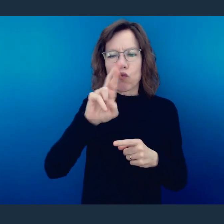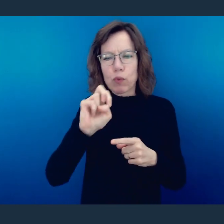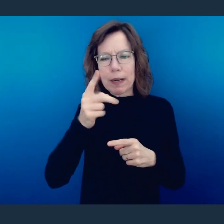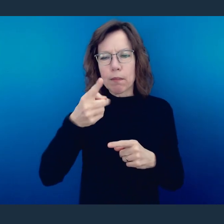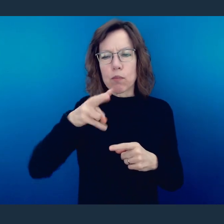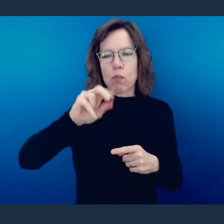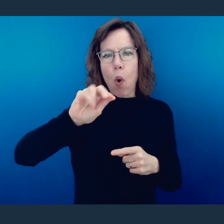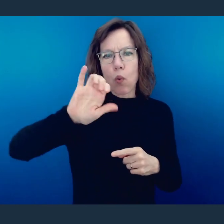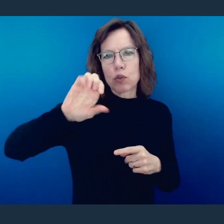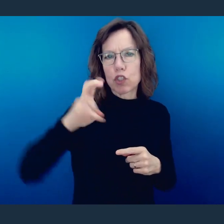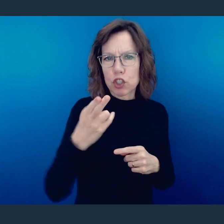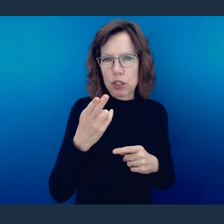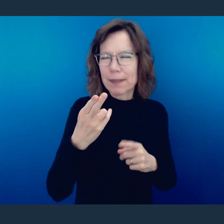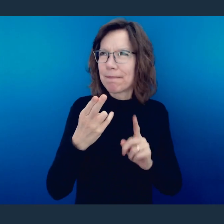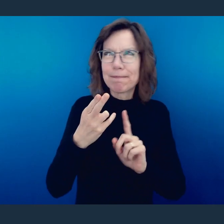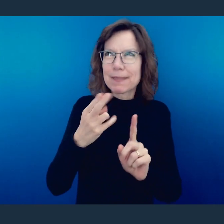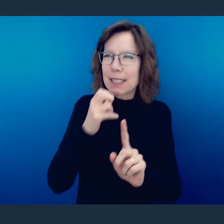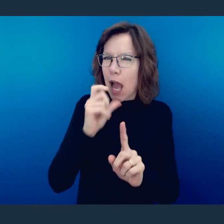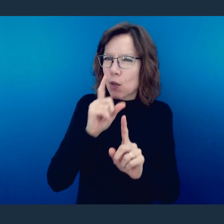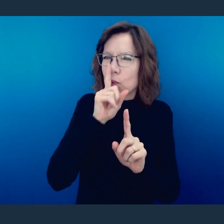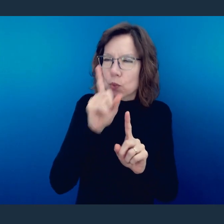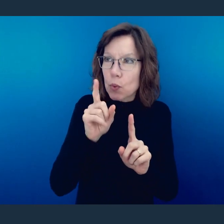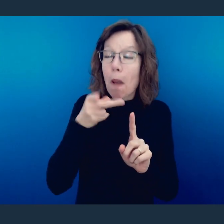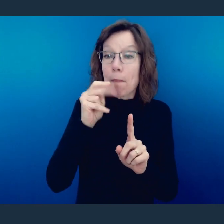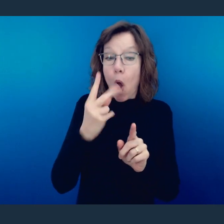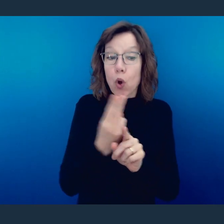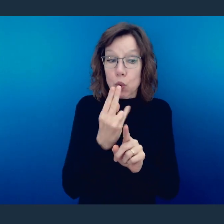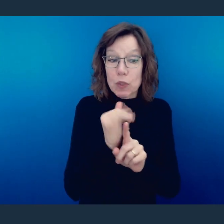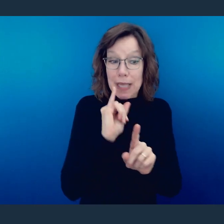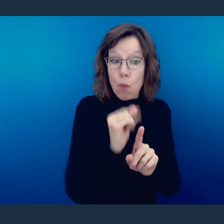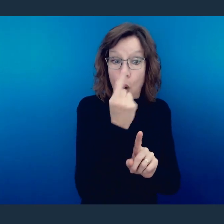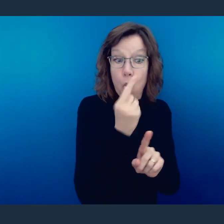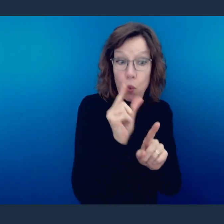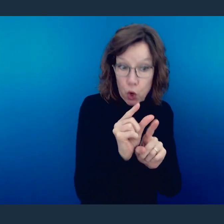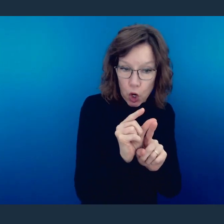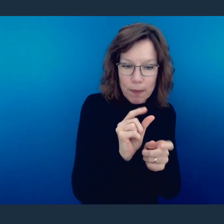They didn't. Paul here uses the same root word, but he uses two different versions of